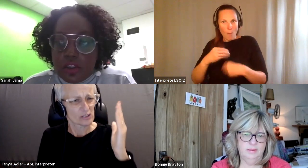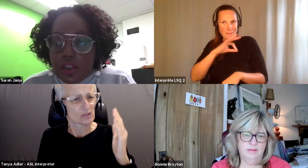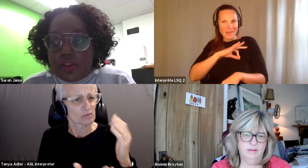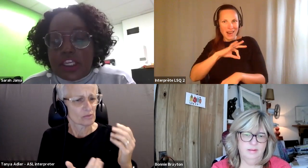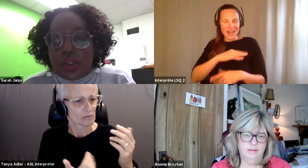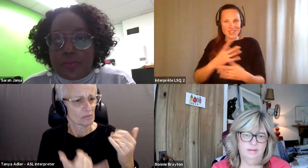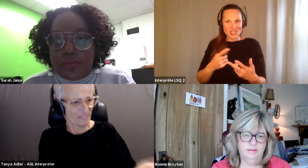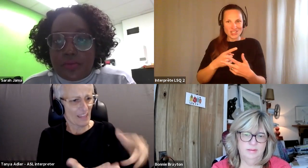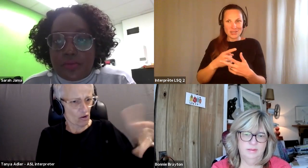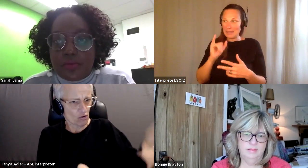Sarah Jama: Thank you.